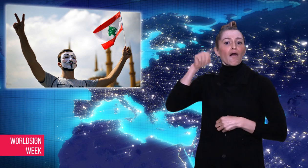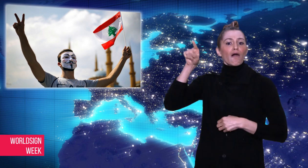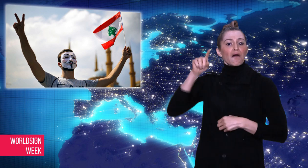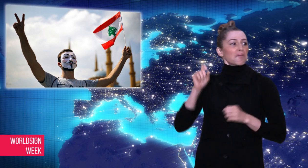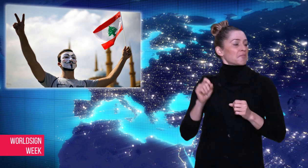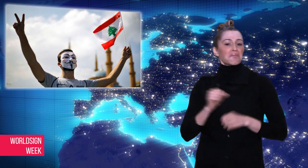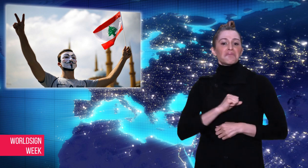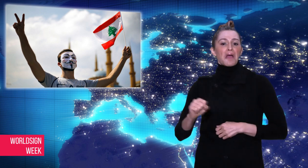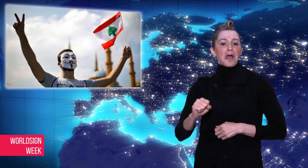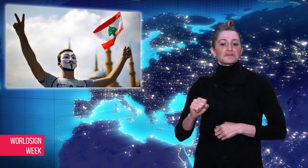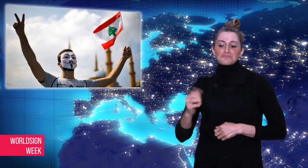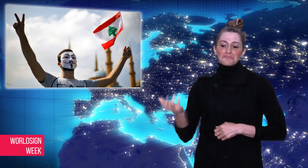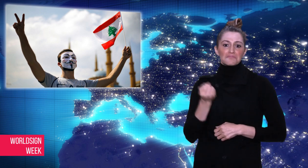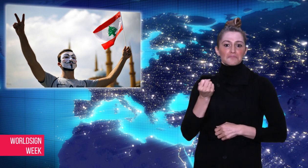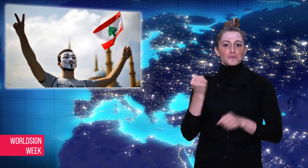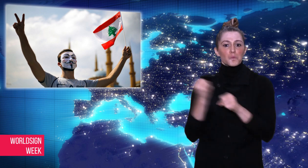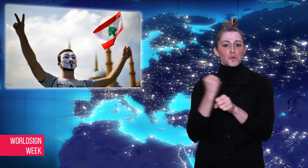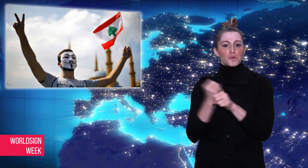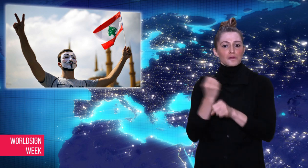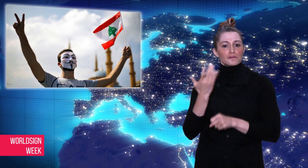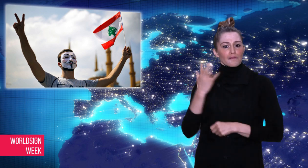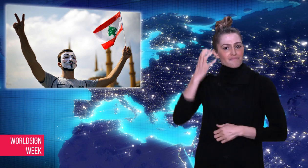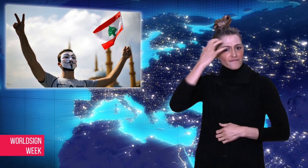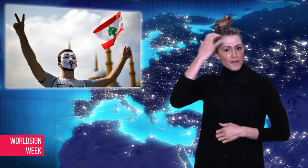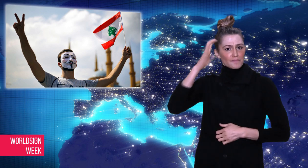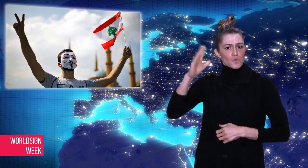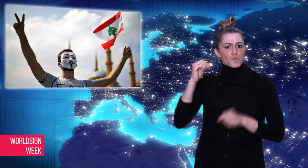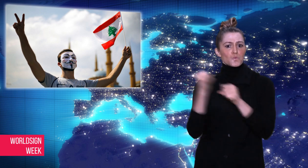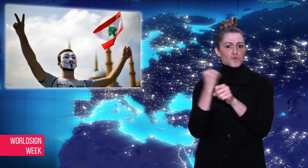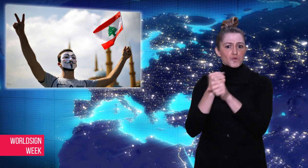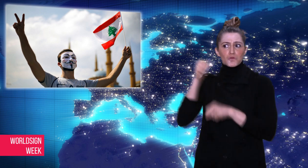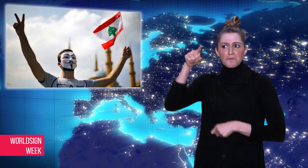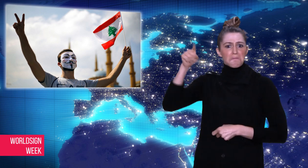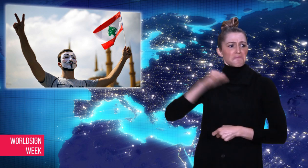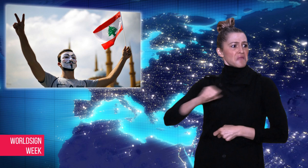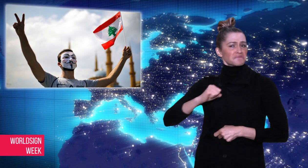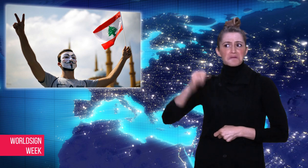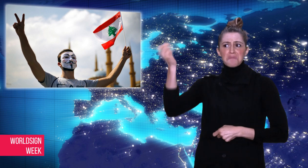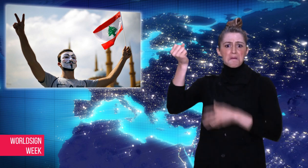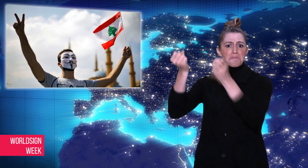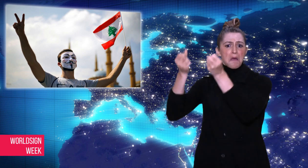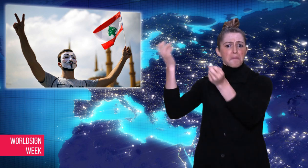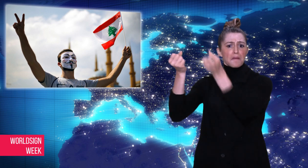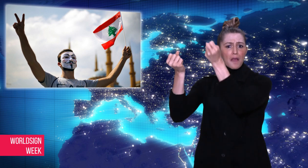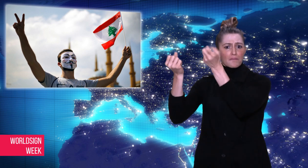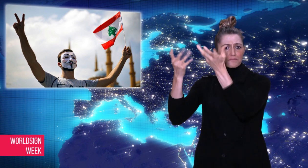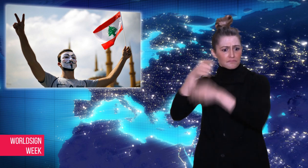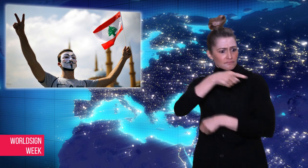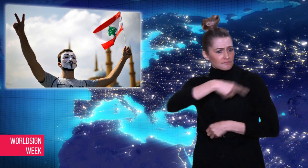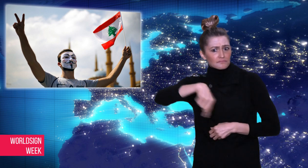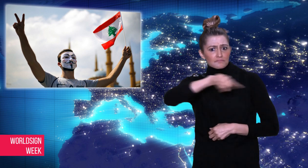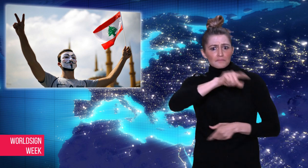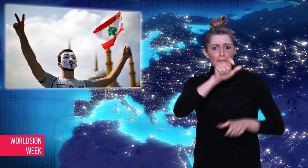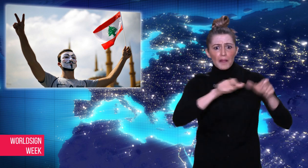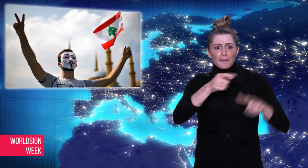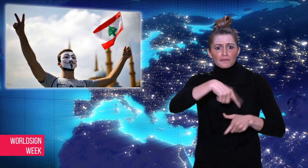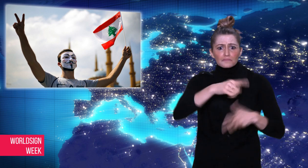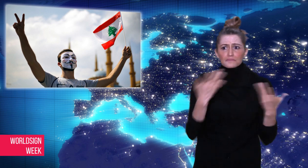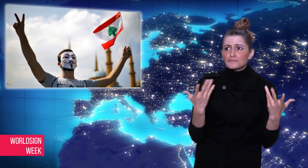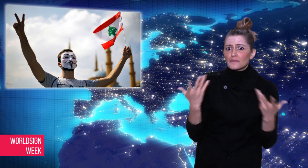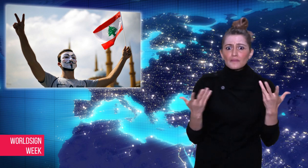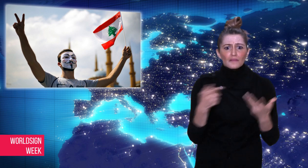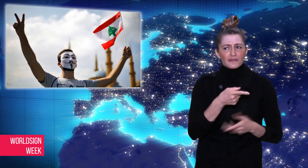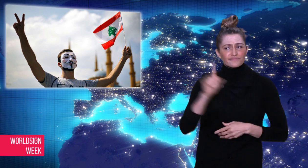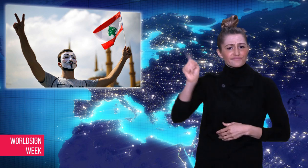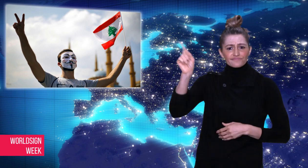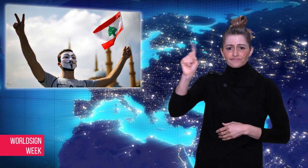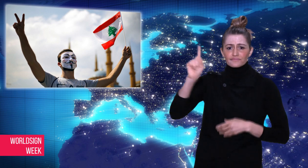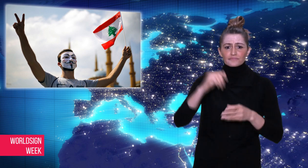political connections to get state jobs.